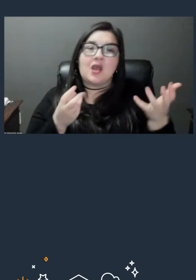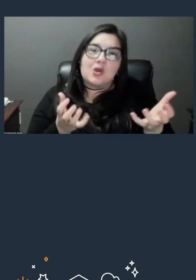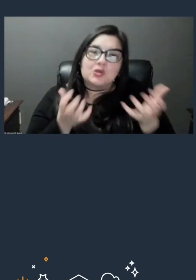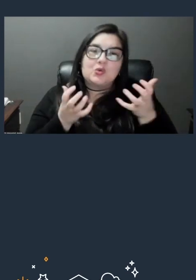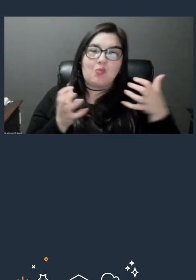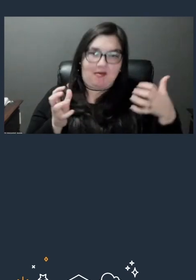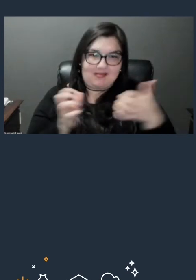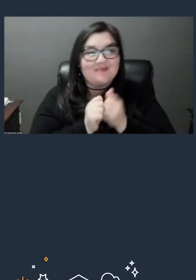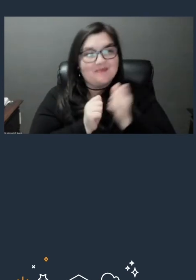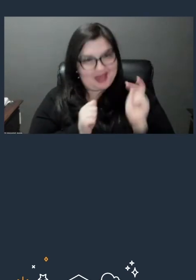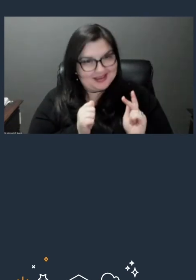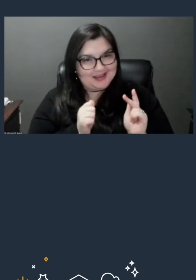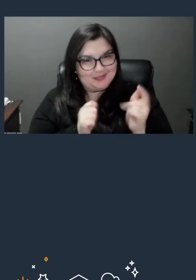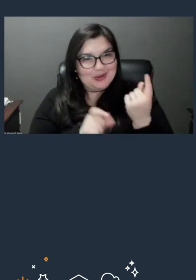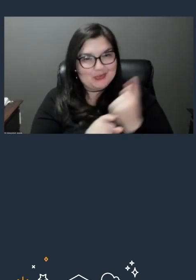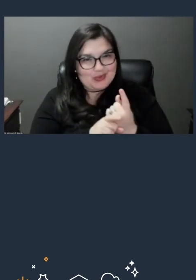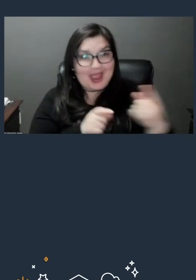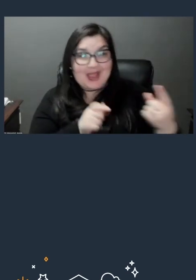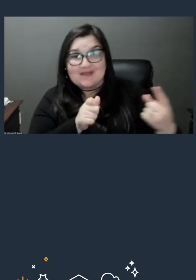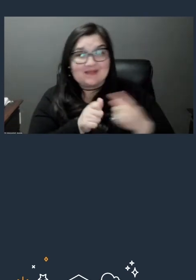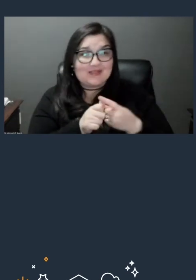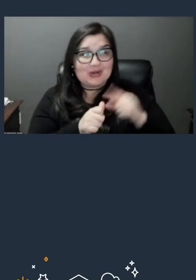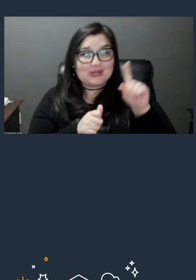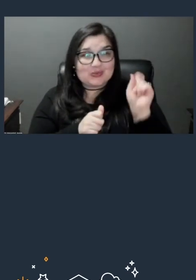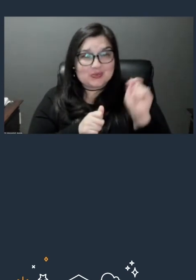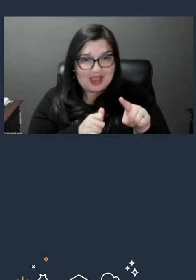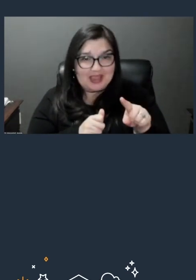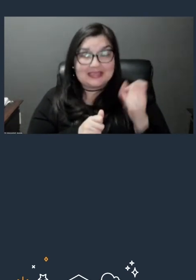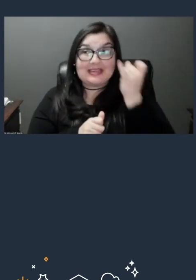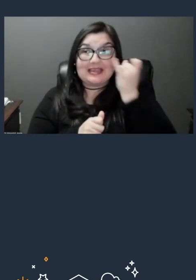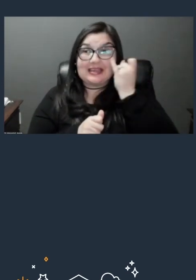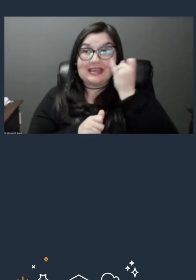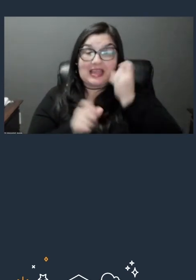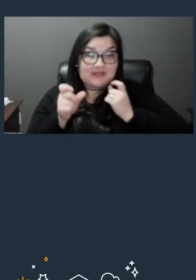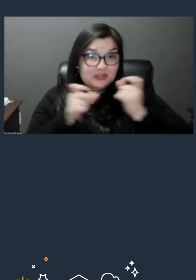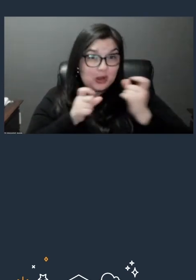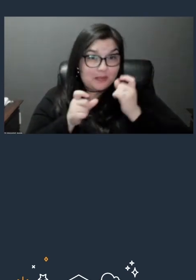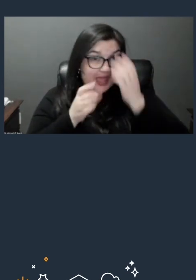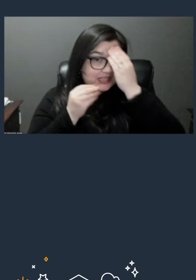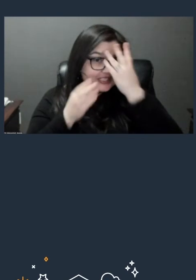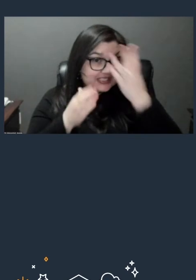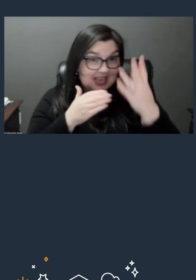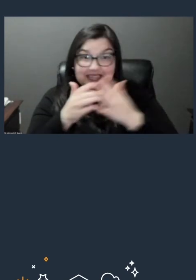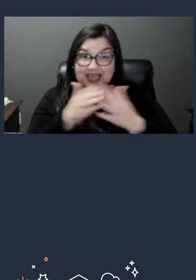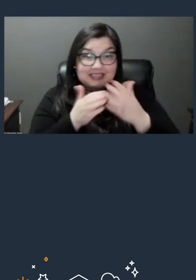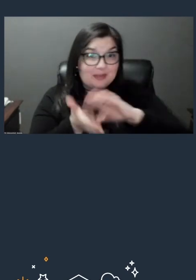One of the first questions you get asked if you're managing any amount of data, is where's the backup, how are we backing up?